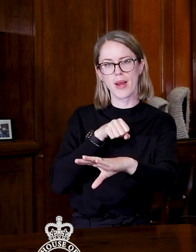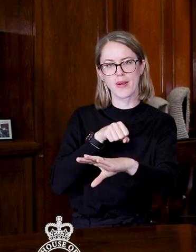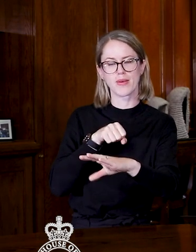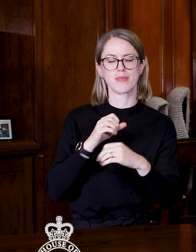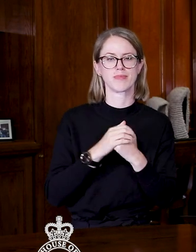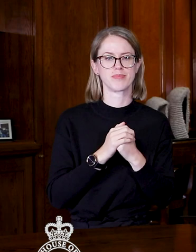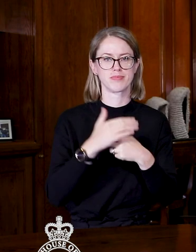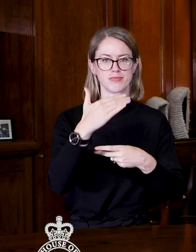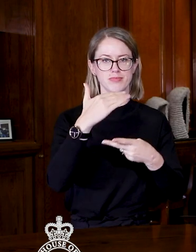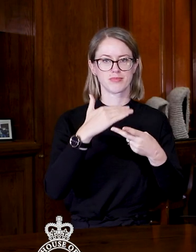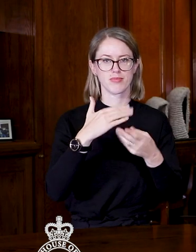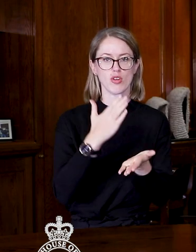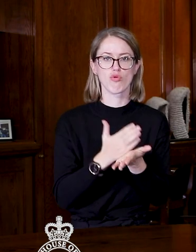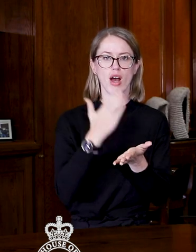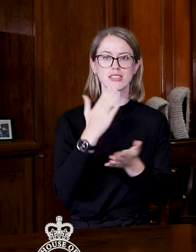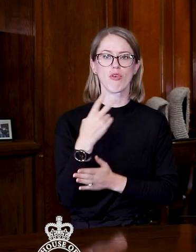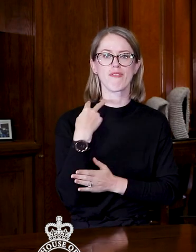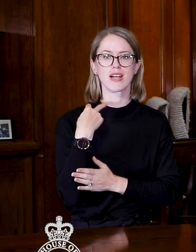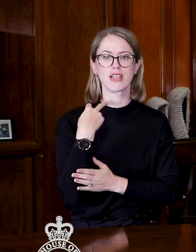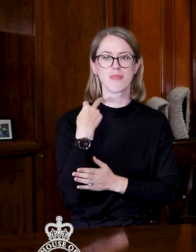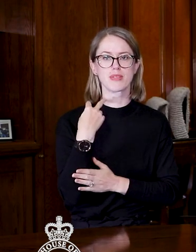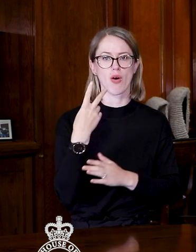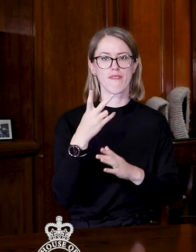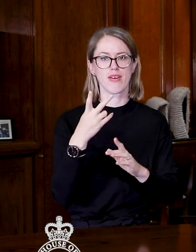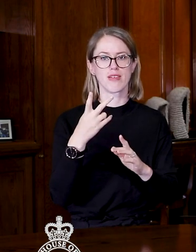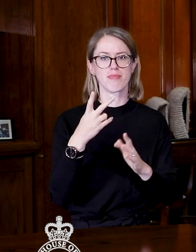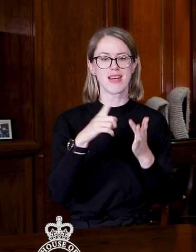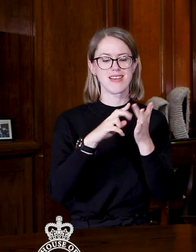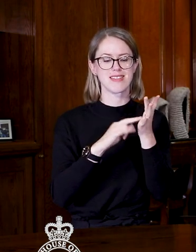There's a Rights for Victims of Insane Offenders Bill second reading.